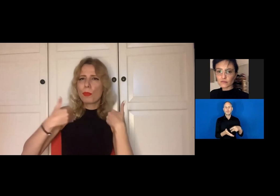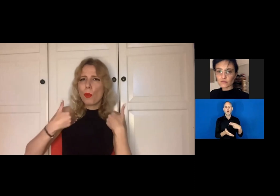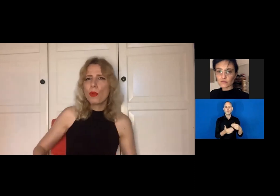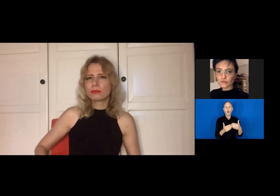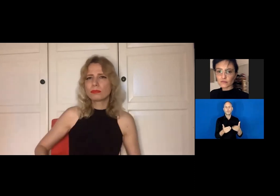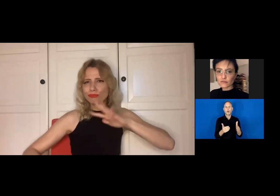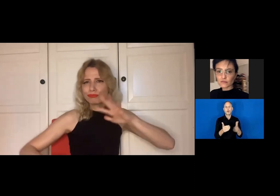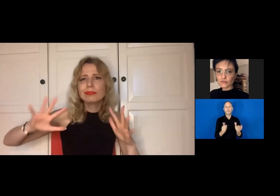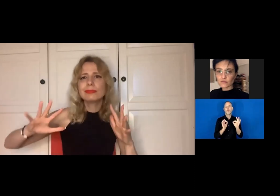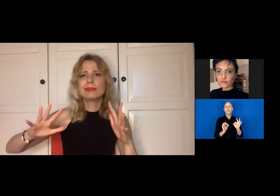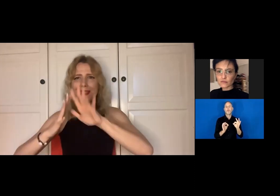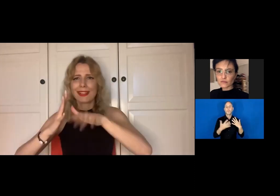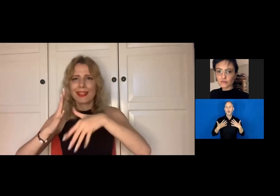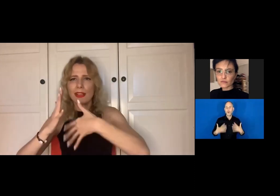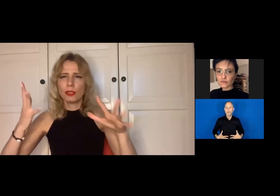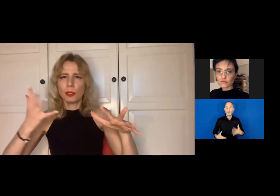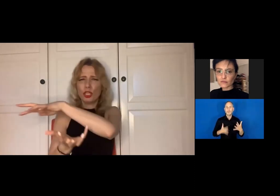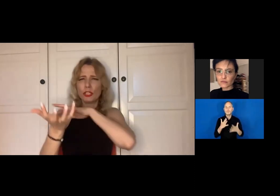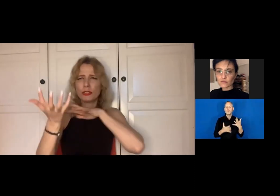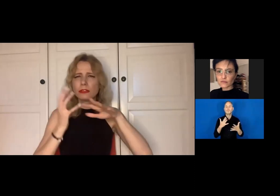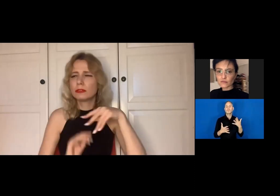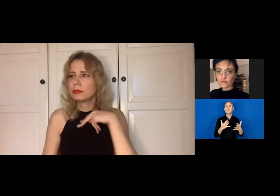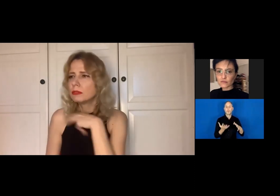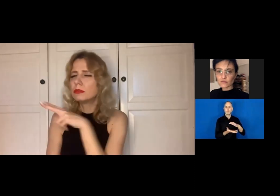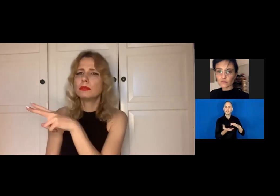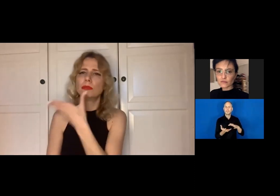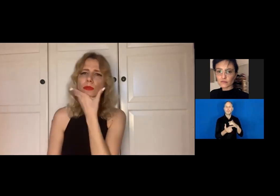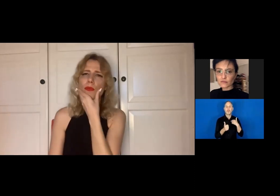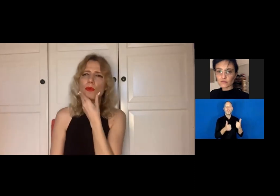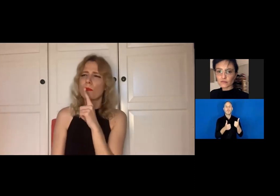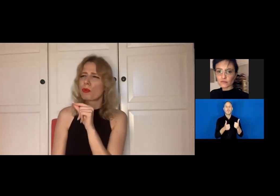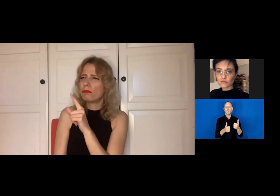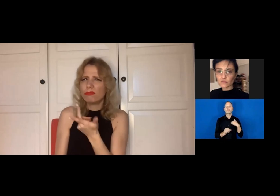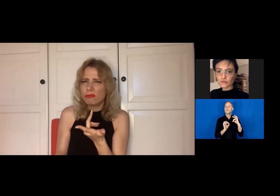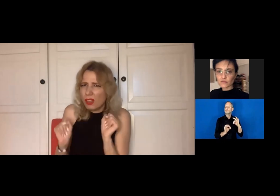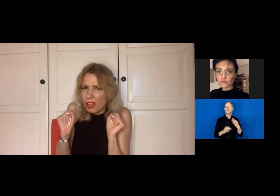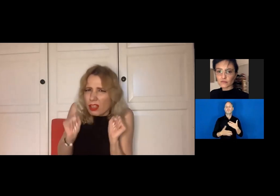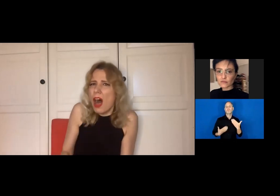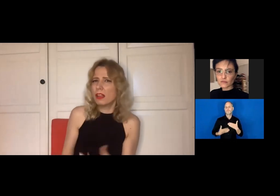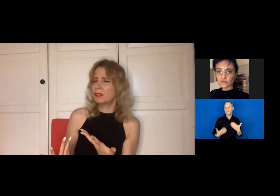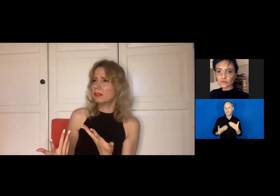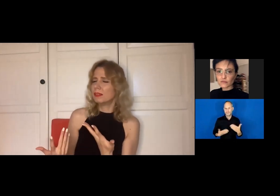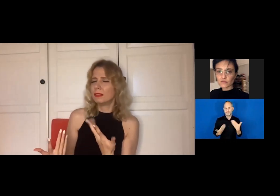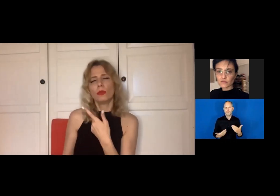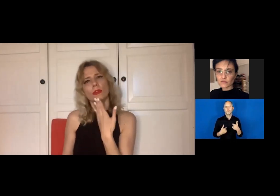And here I learned about sign languages and the art of sign language.